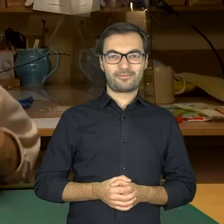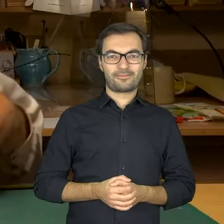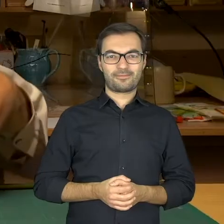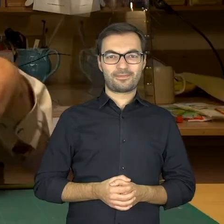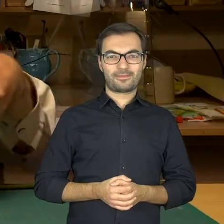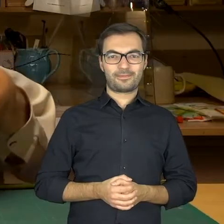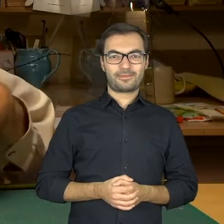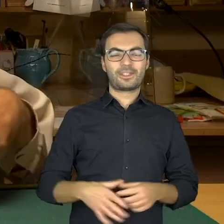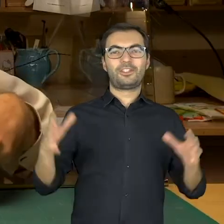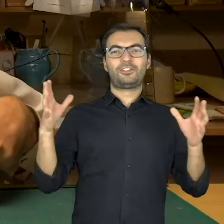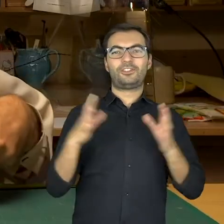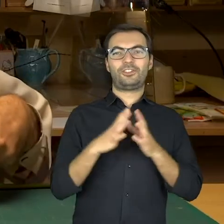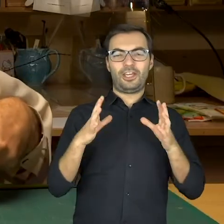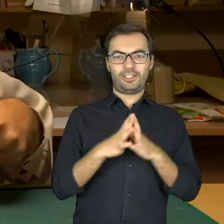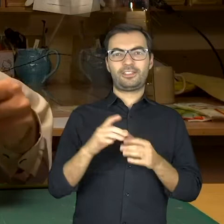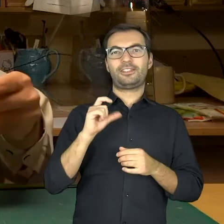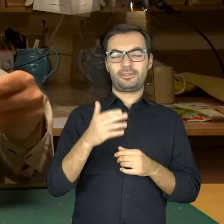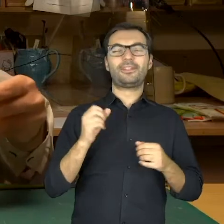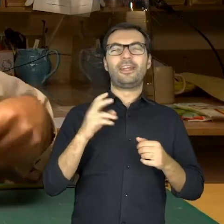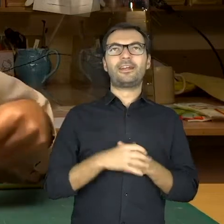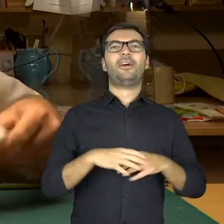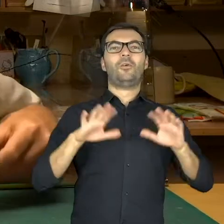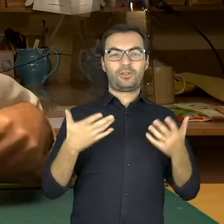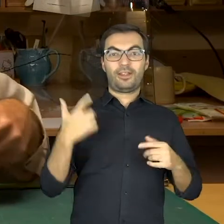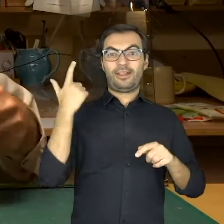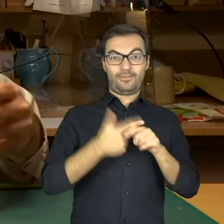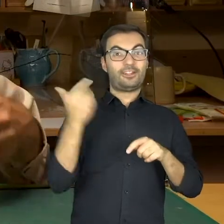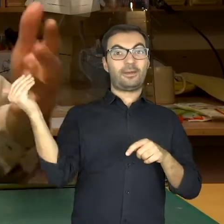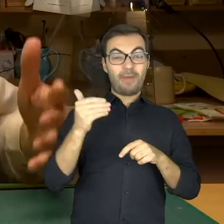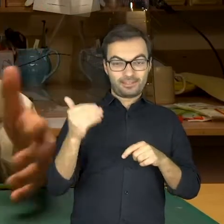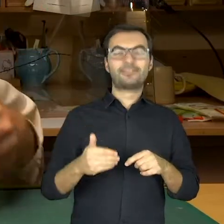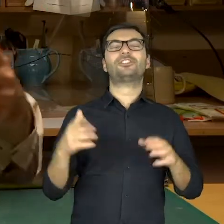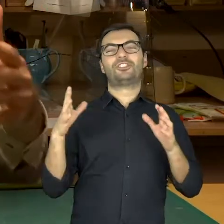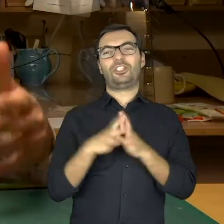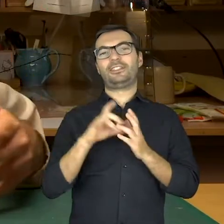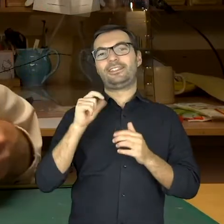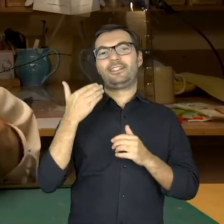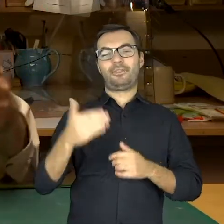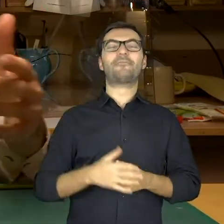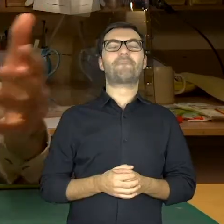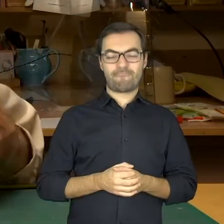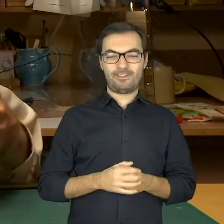…. and 10 centimeters. 20 meters and 10 centimeters